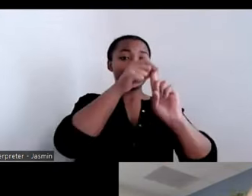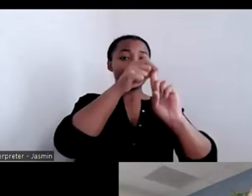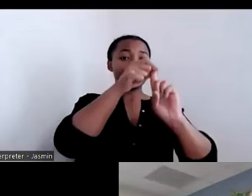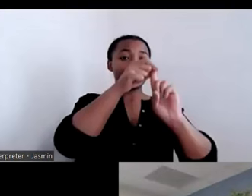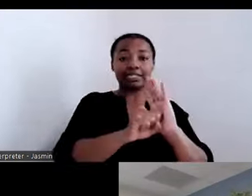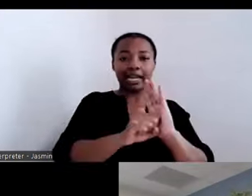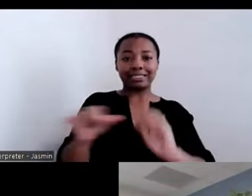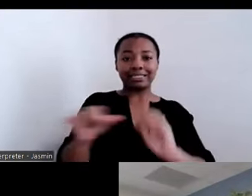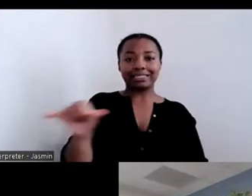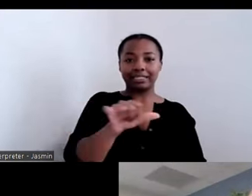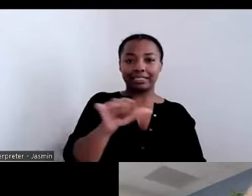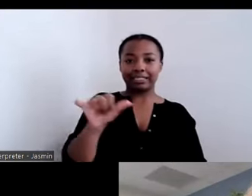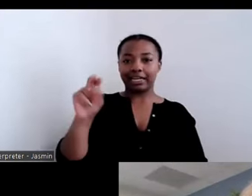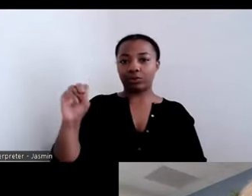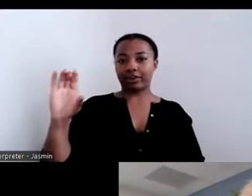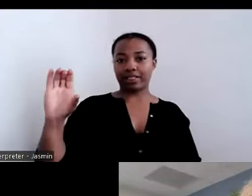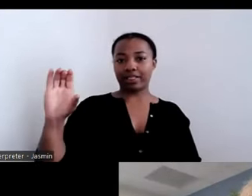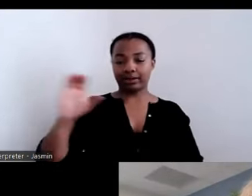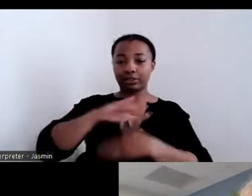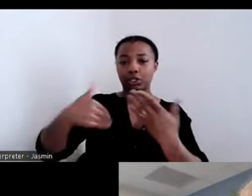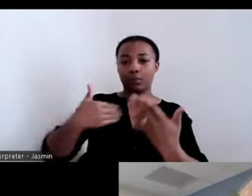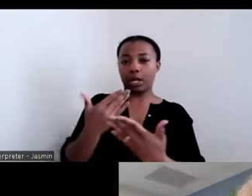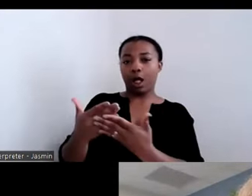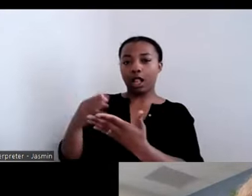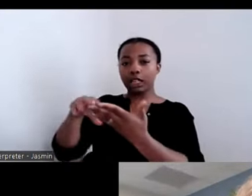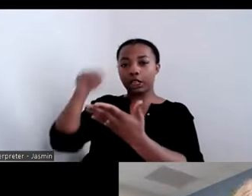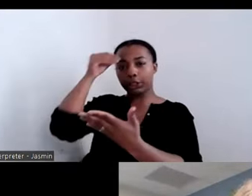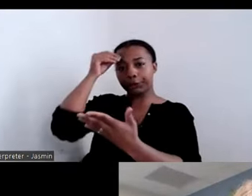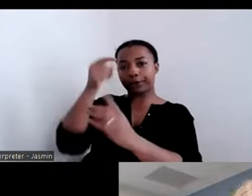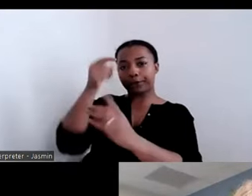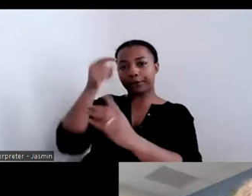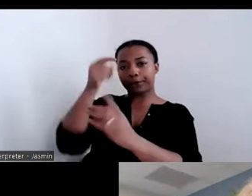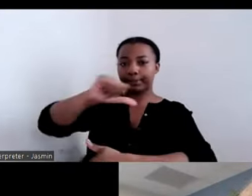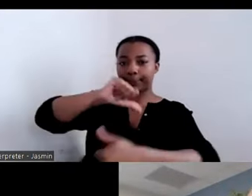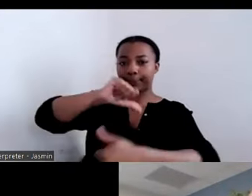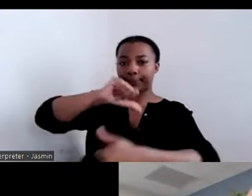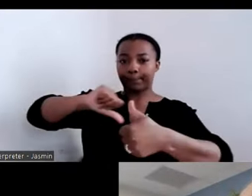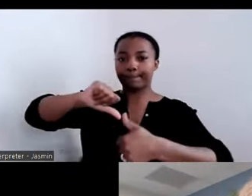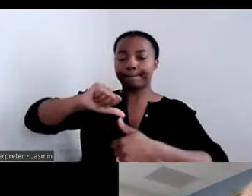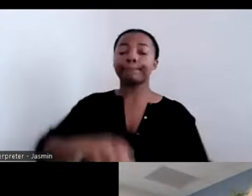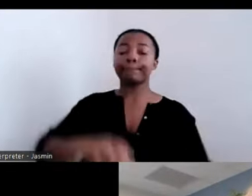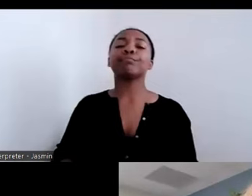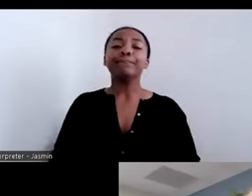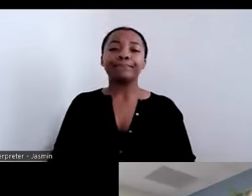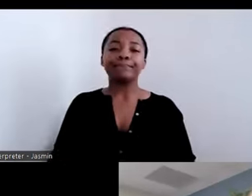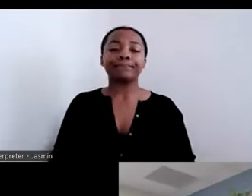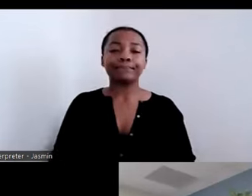we all learn from each other. I think it is going to be a little weird to hear from two